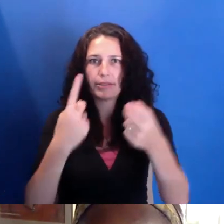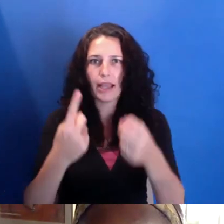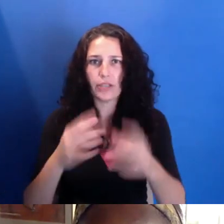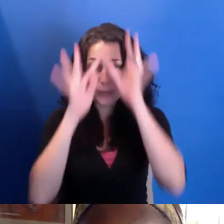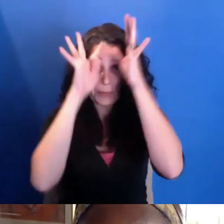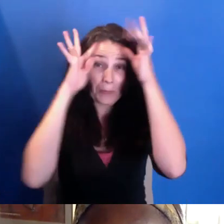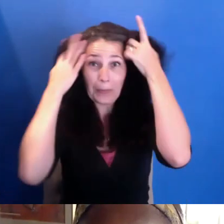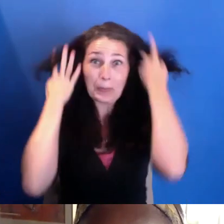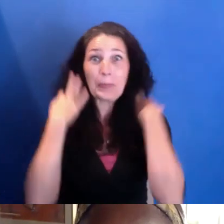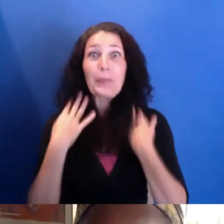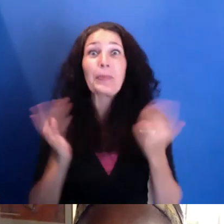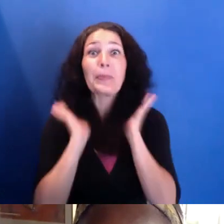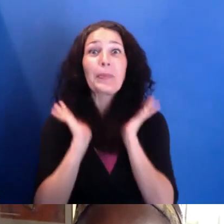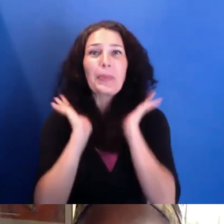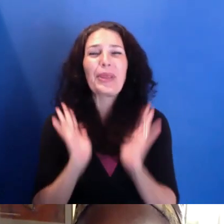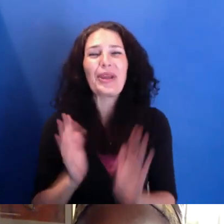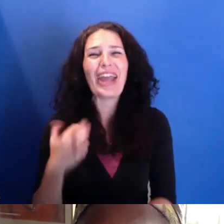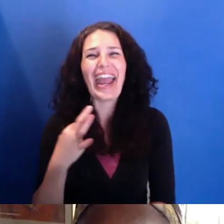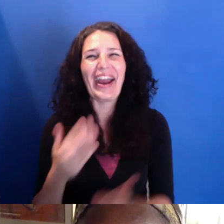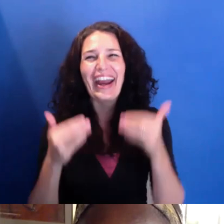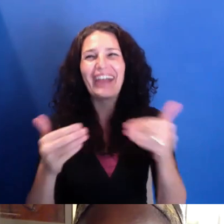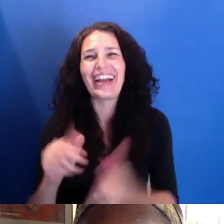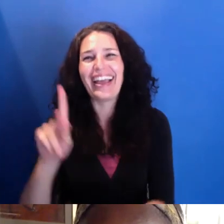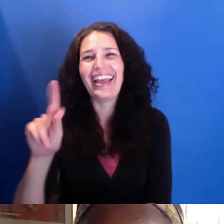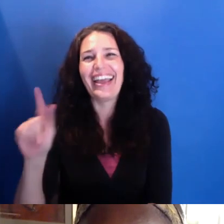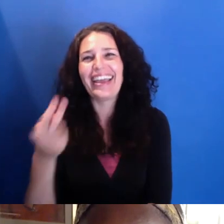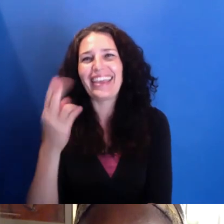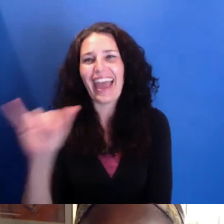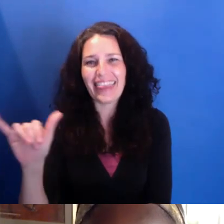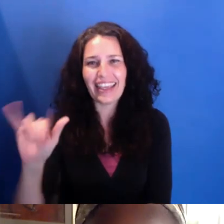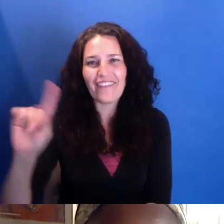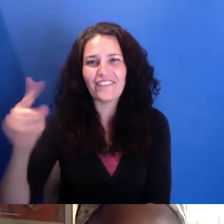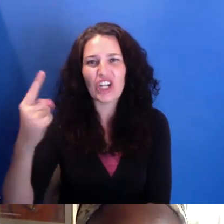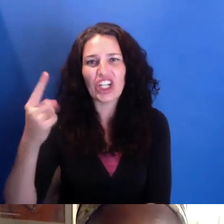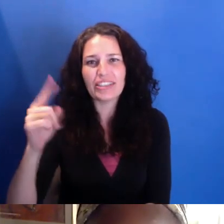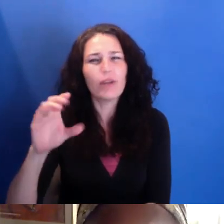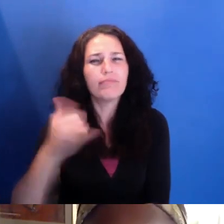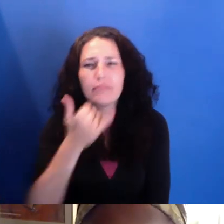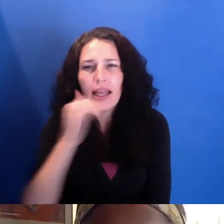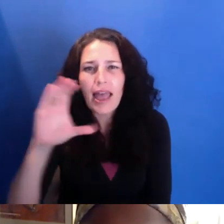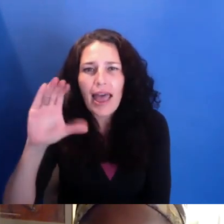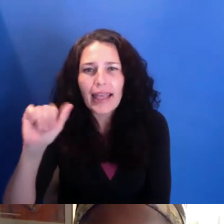Kathy ,, if we can go to you first. Kathy, you have a question for Louis.